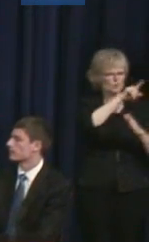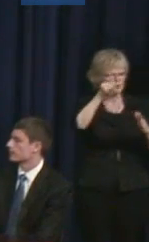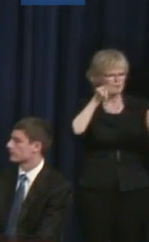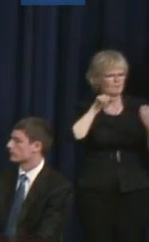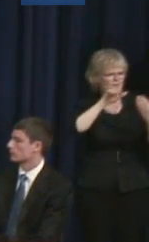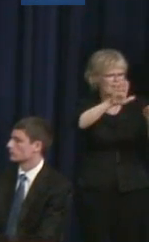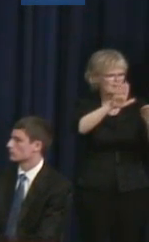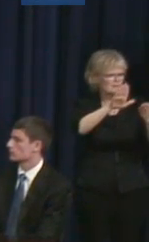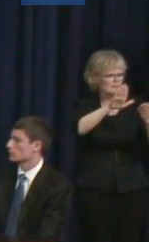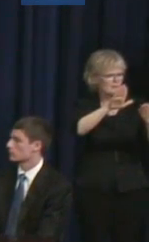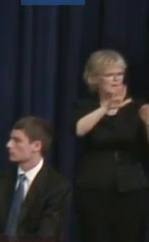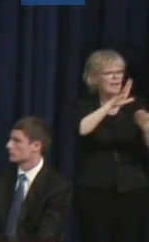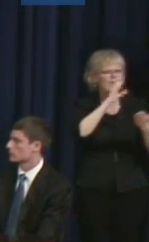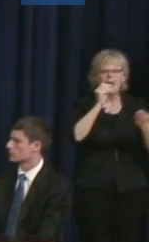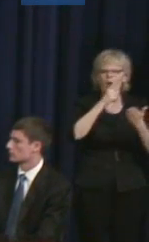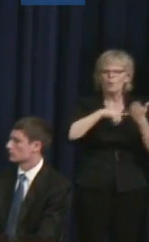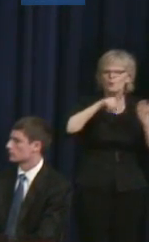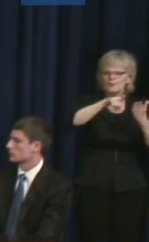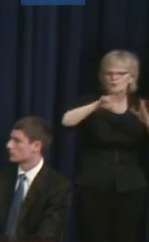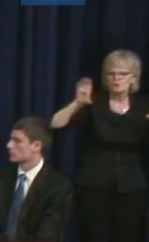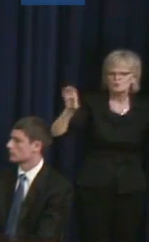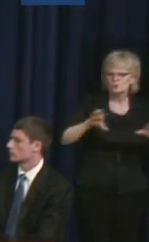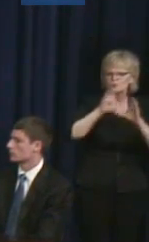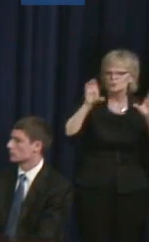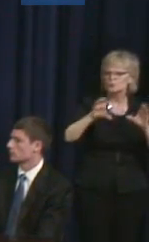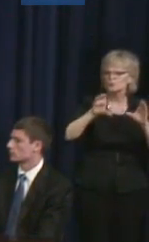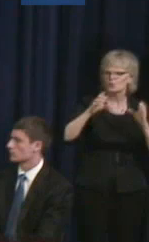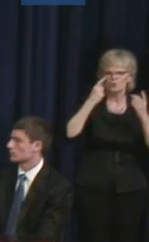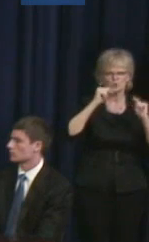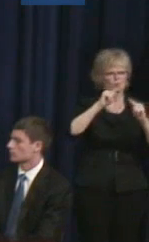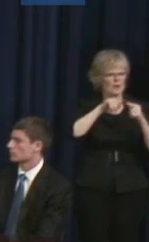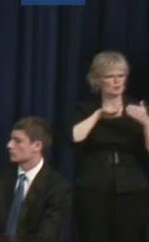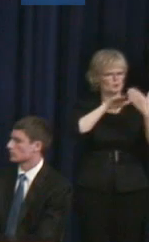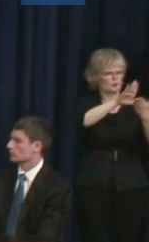done to try to address that obstacle?